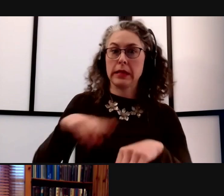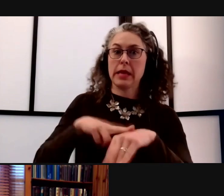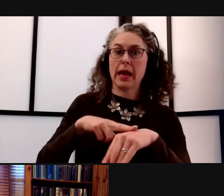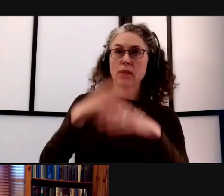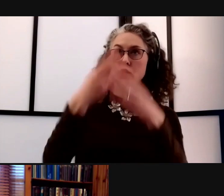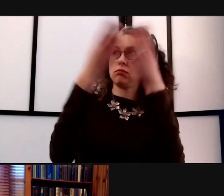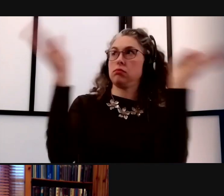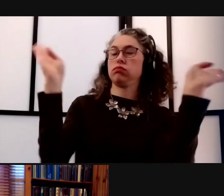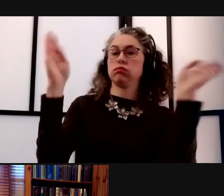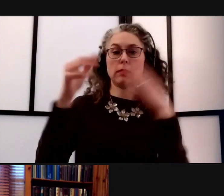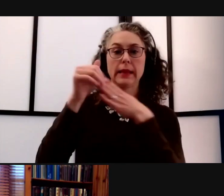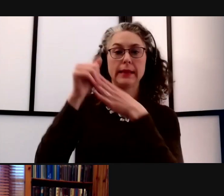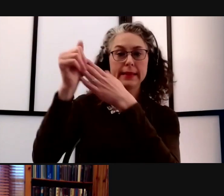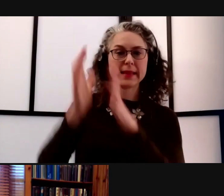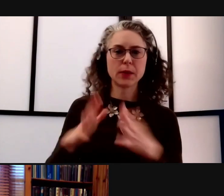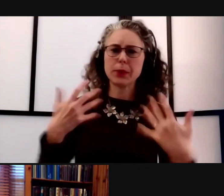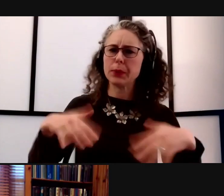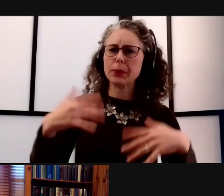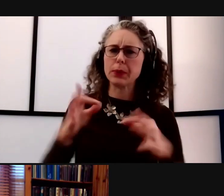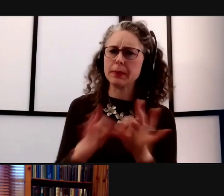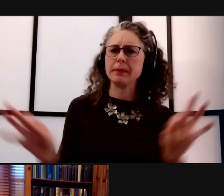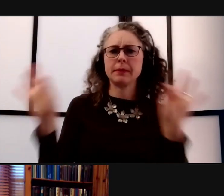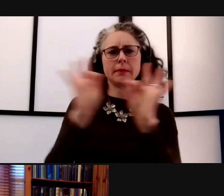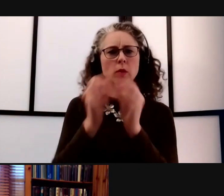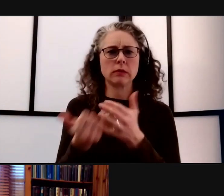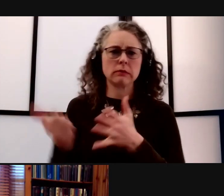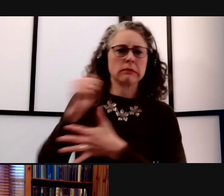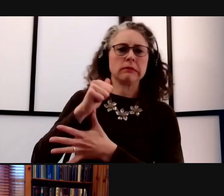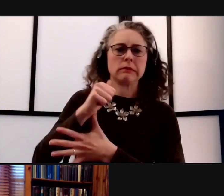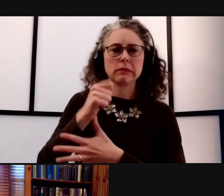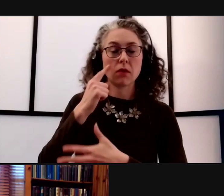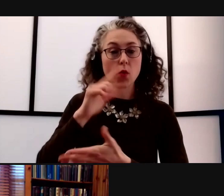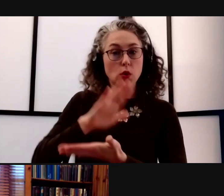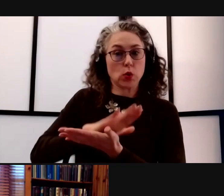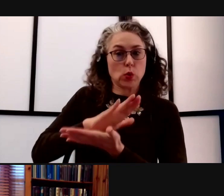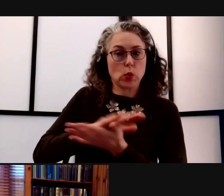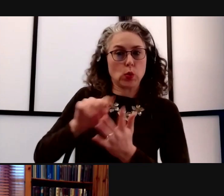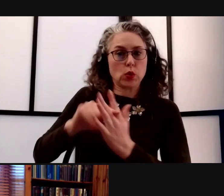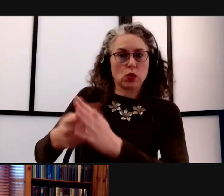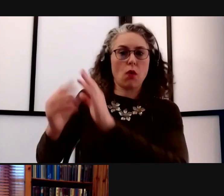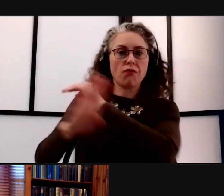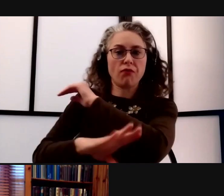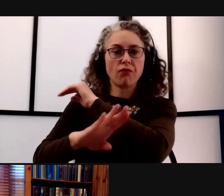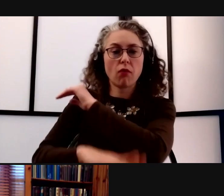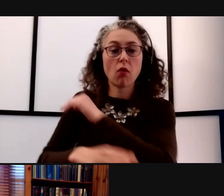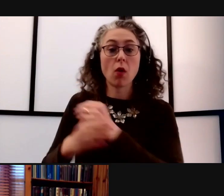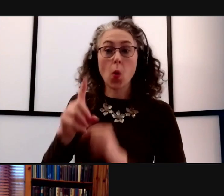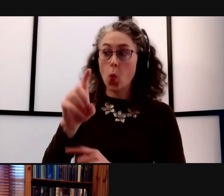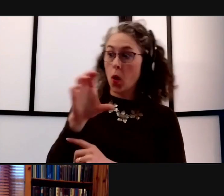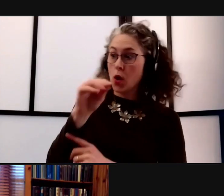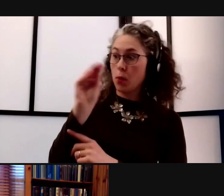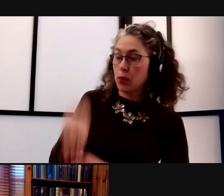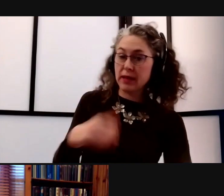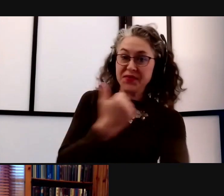Since fall is the beginning of the school season, we might not be at 100%. And again there are gonna be some folks